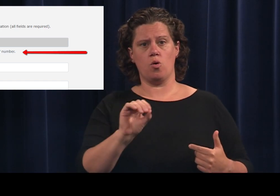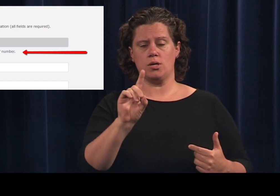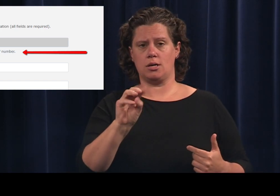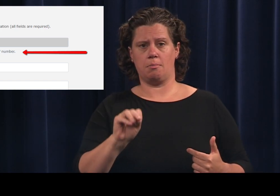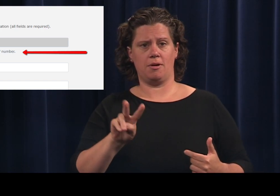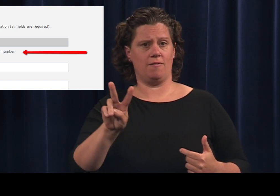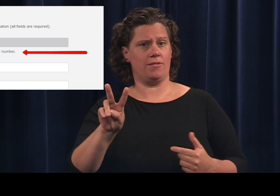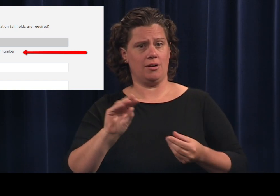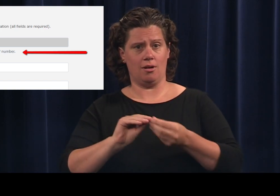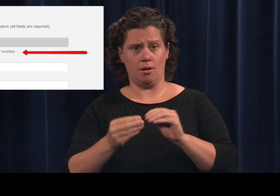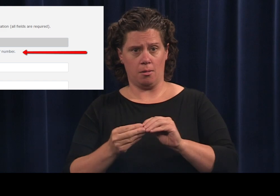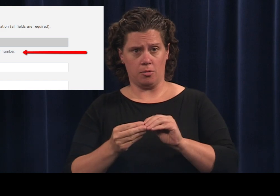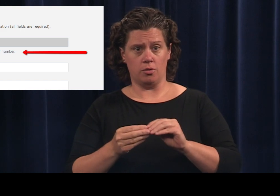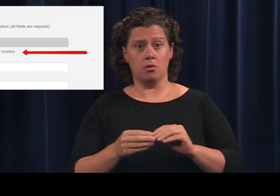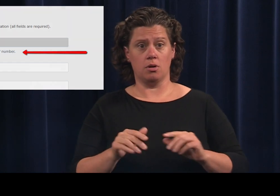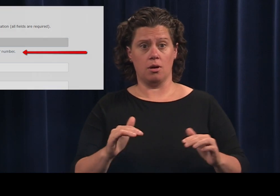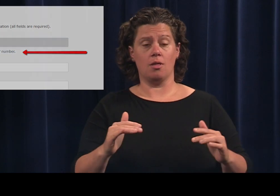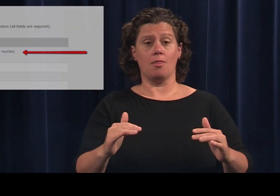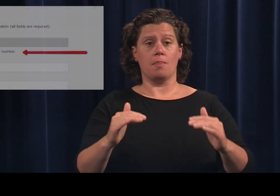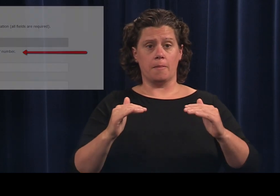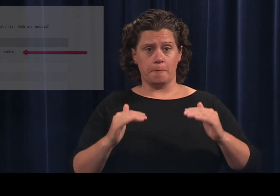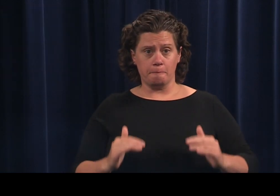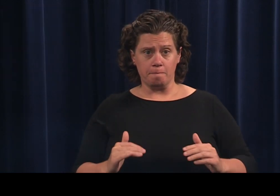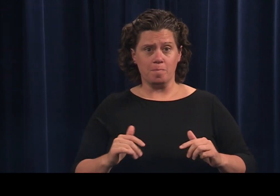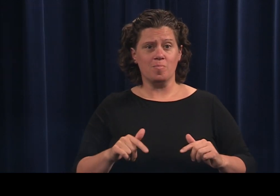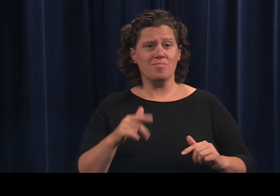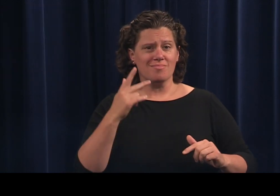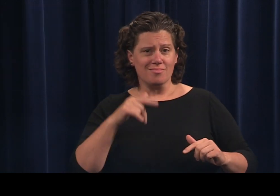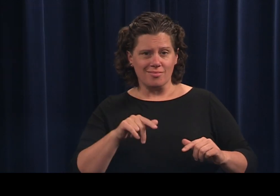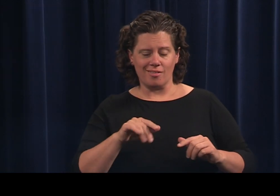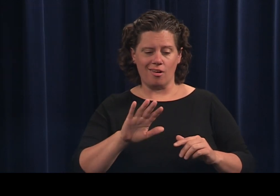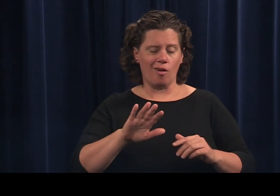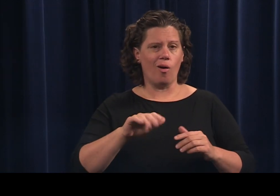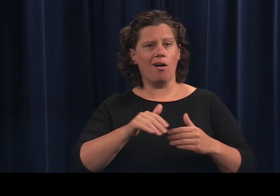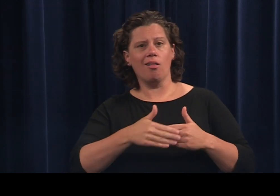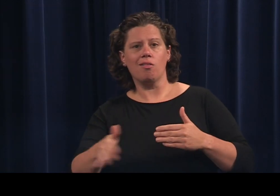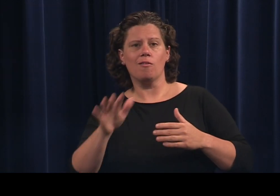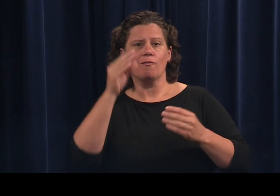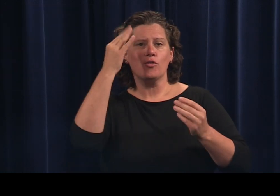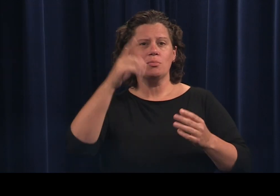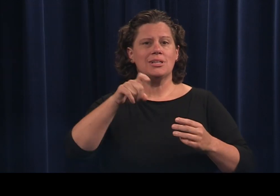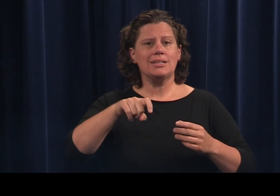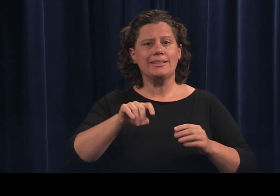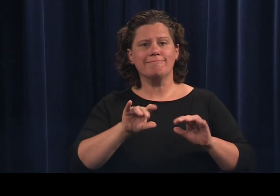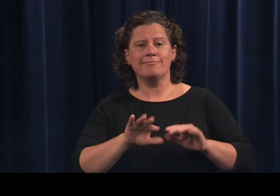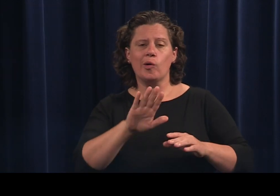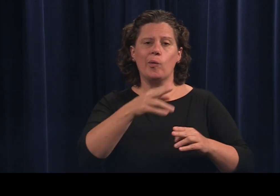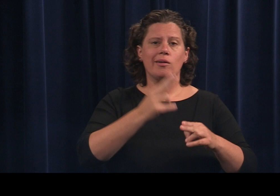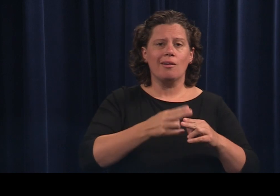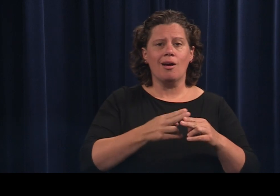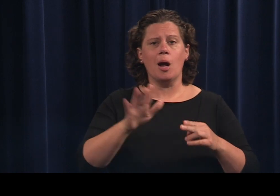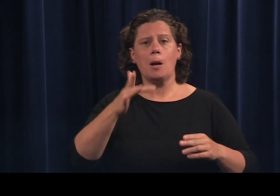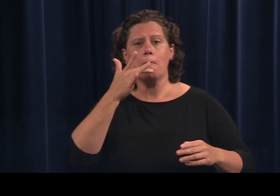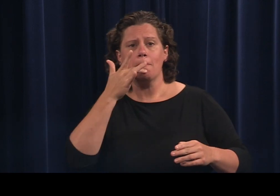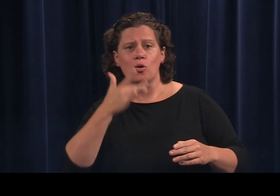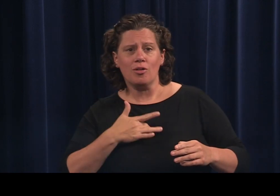Continue filling out the rest of the form with your name and birth date.